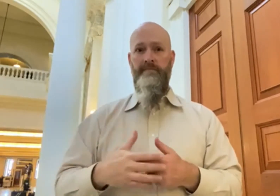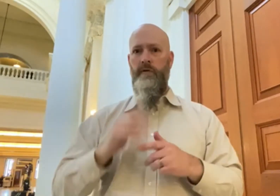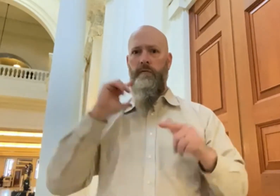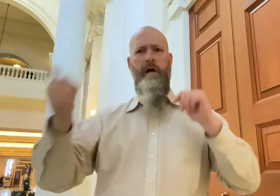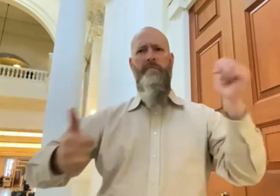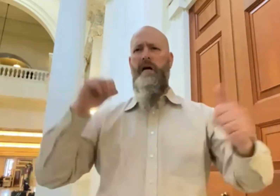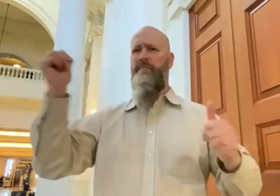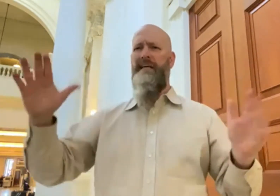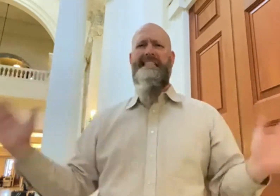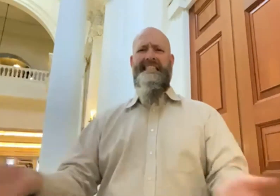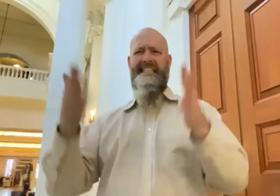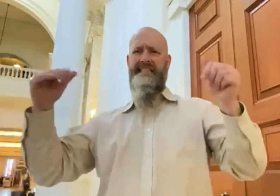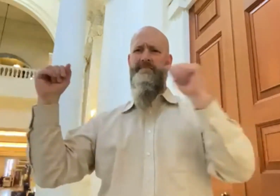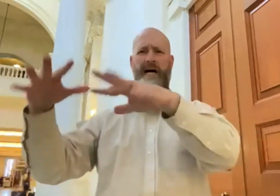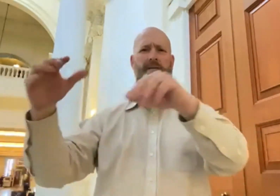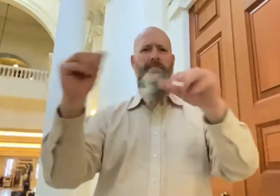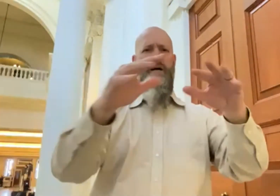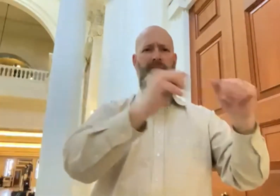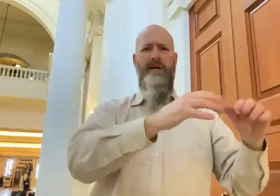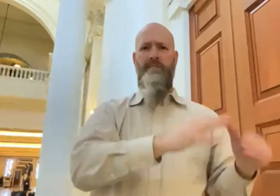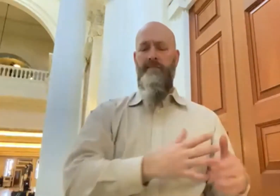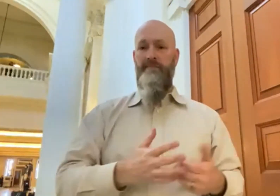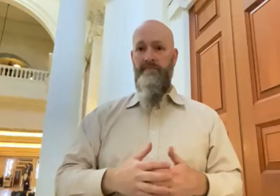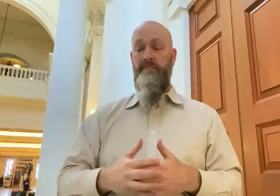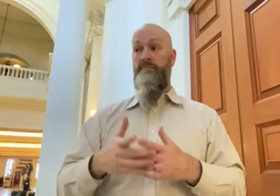Maryland remains committed to opening up as many sites as possible.